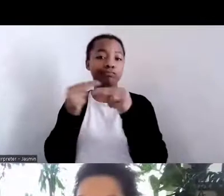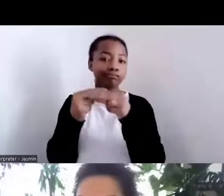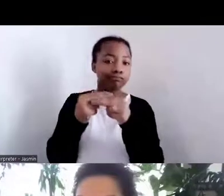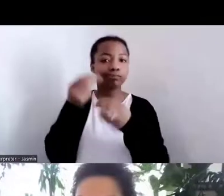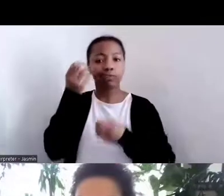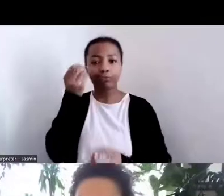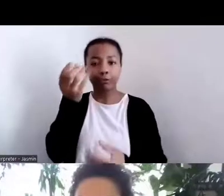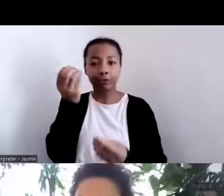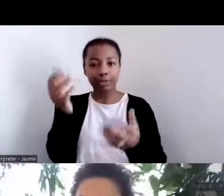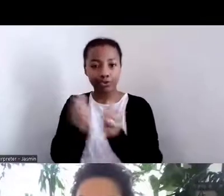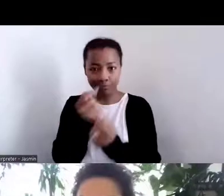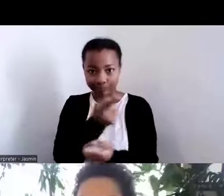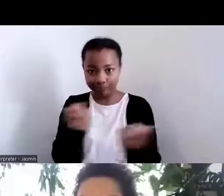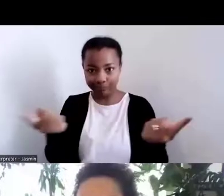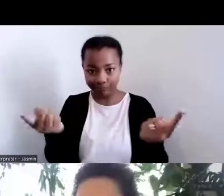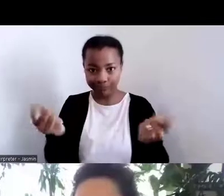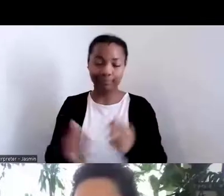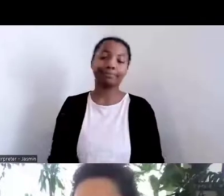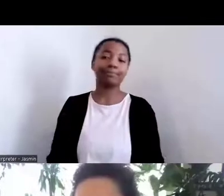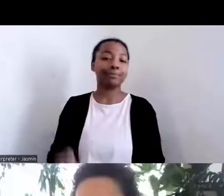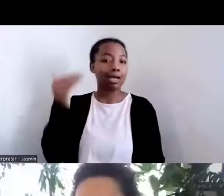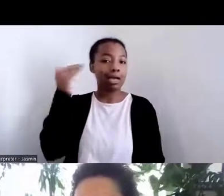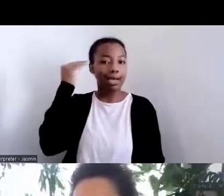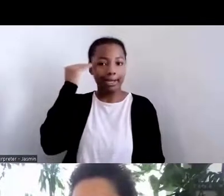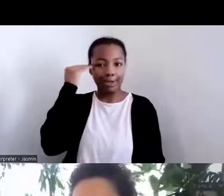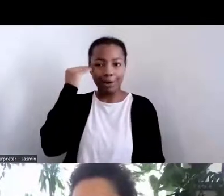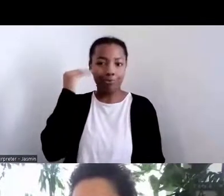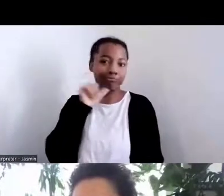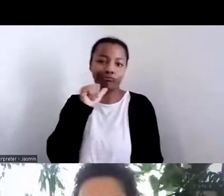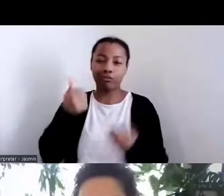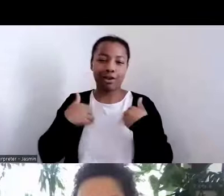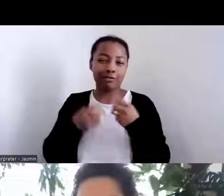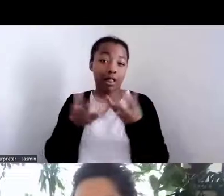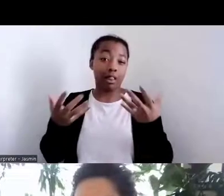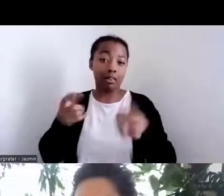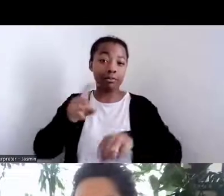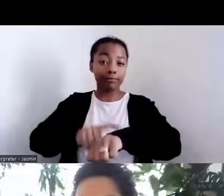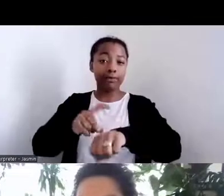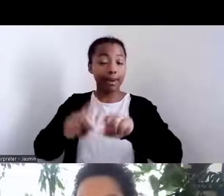I know we don't have much time, but it is a time that, you know, we're very thankful for.